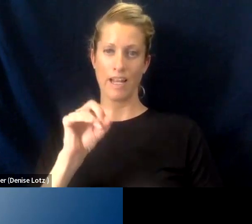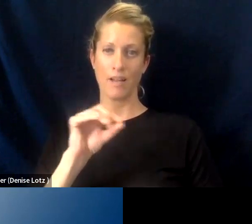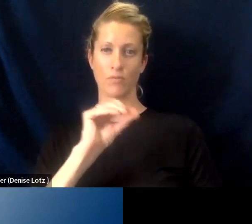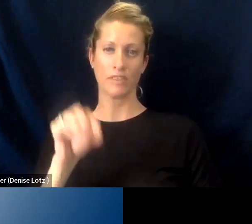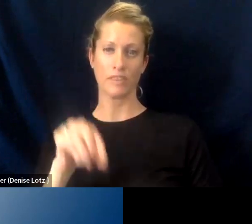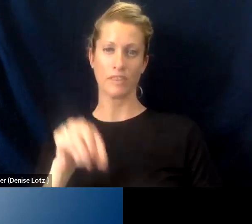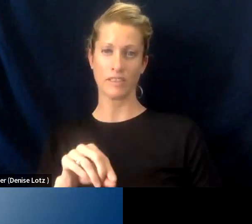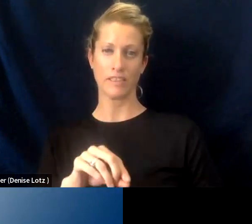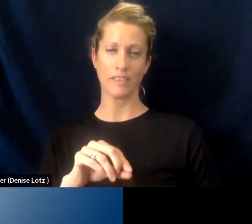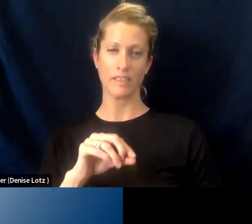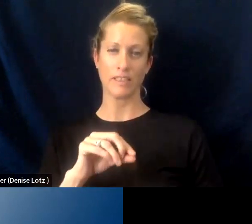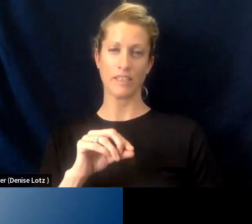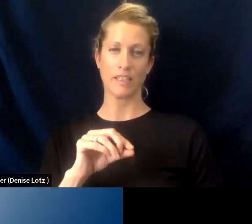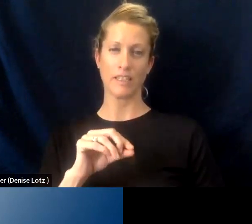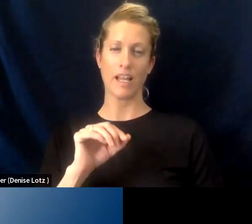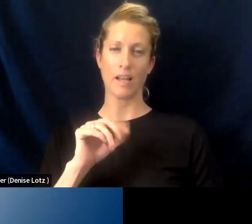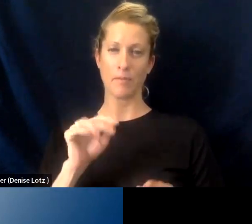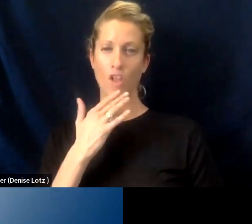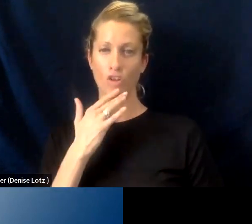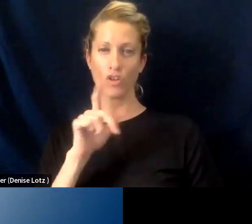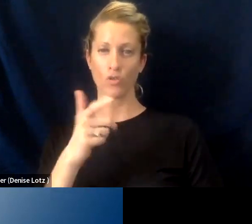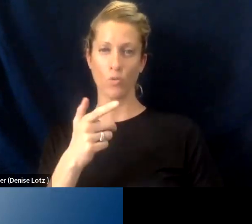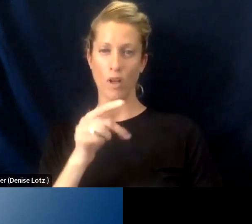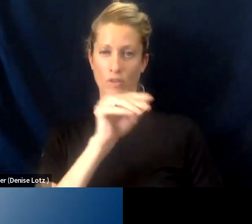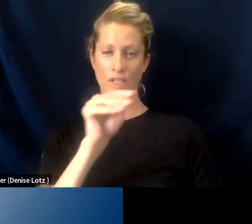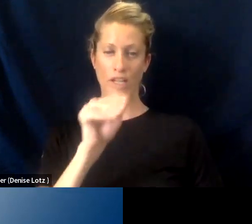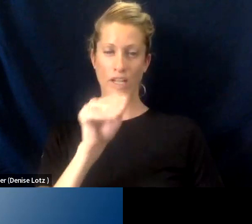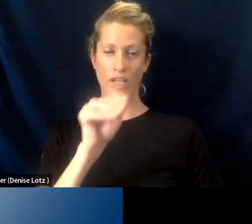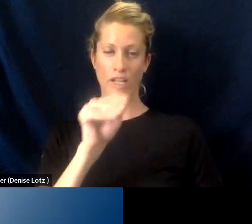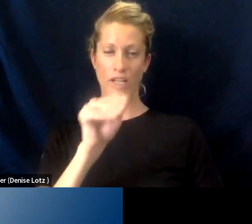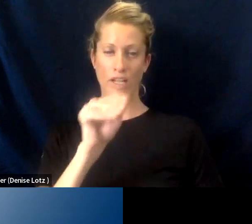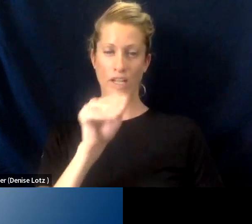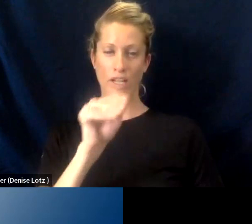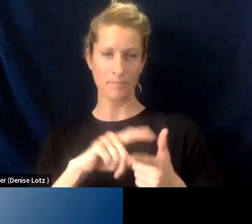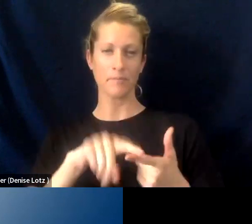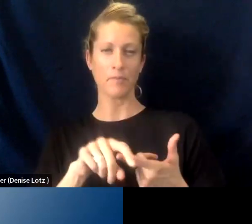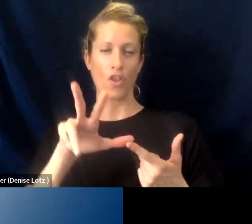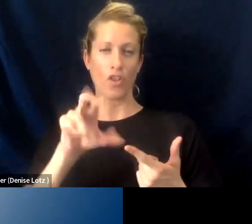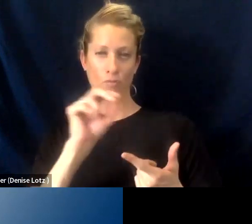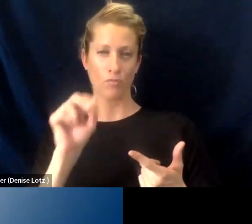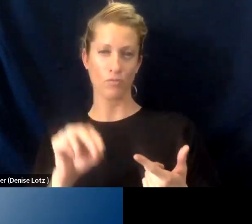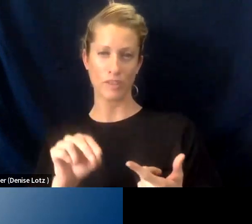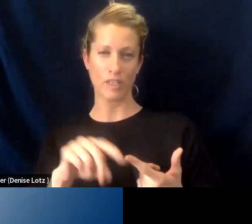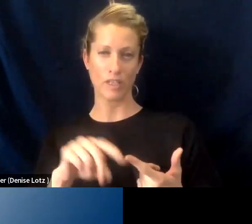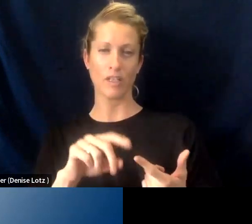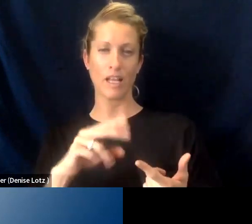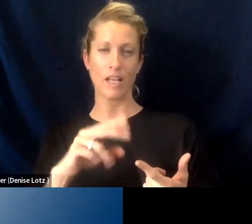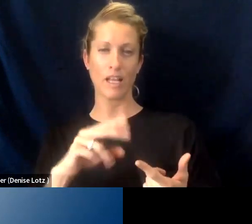people of color, we have 21% African, American, 36% Hispanic, 22% identify as Asian and Pacific